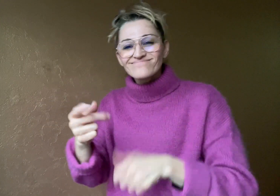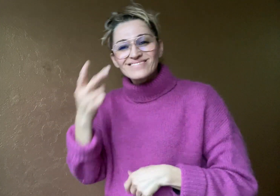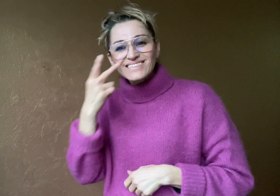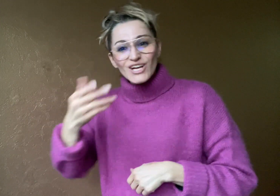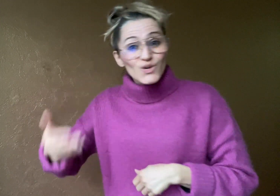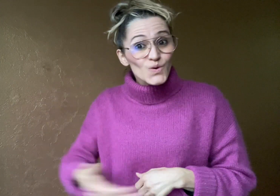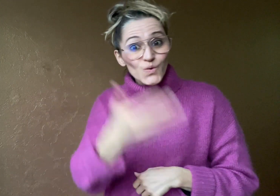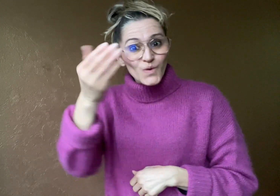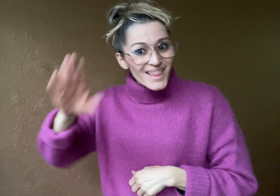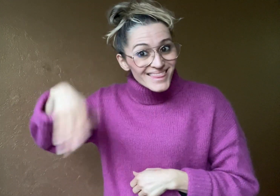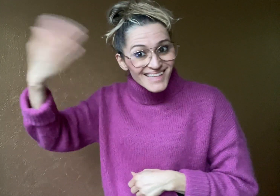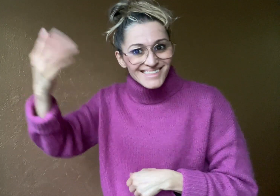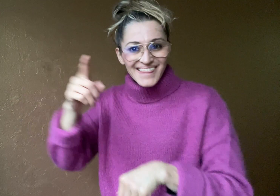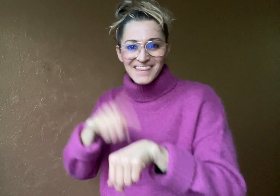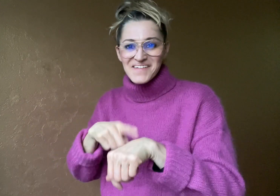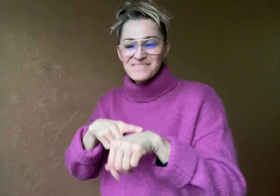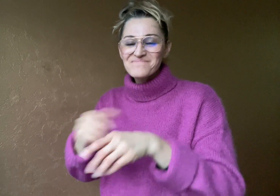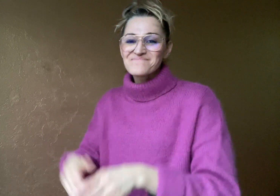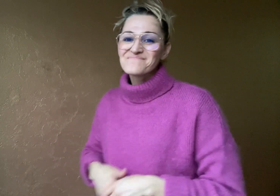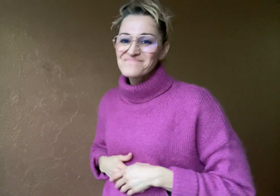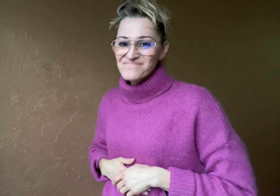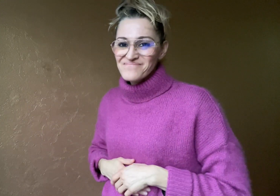See you next time!